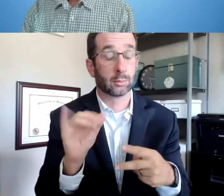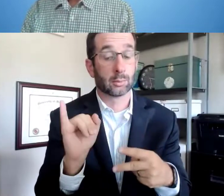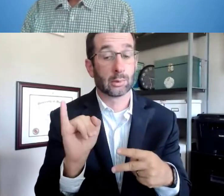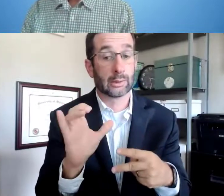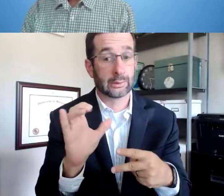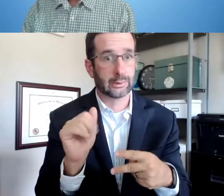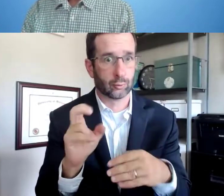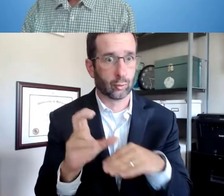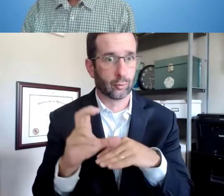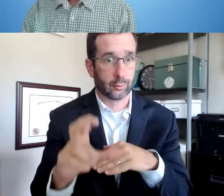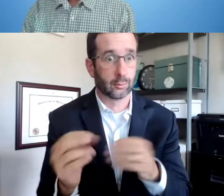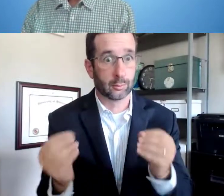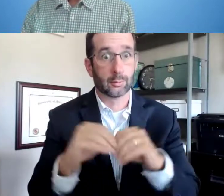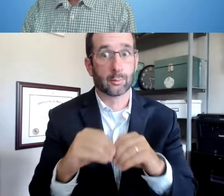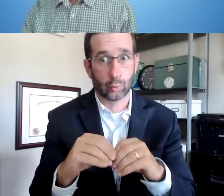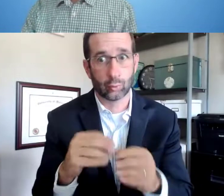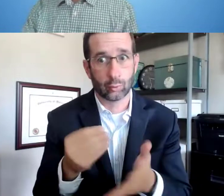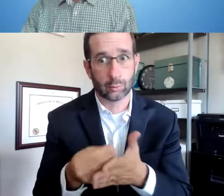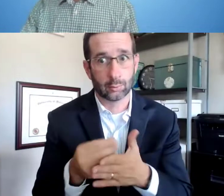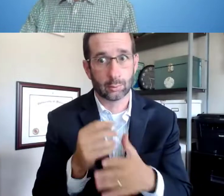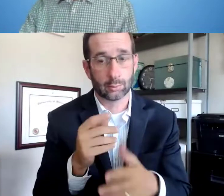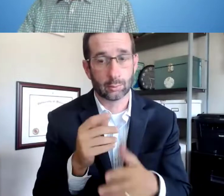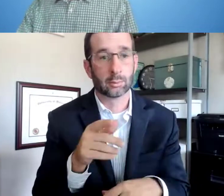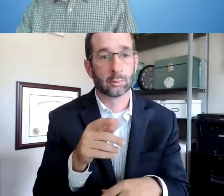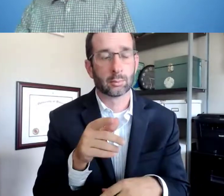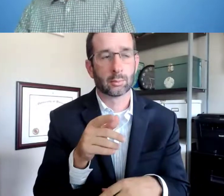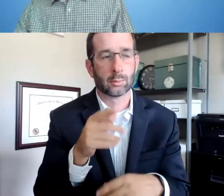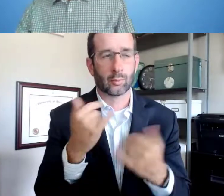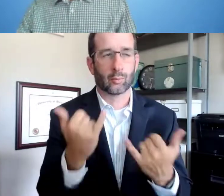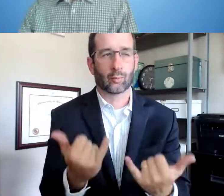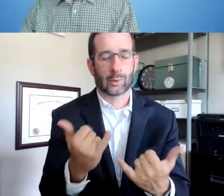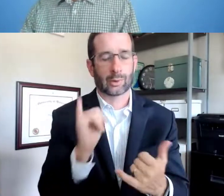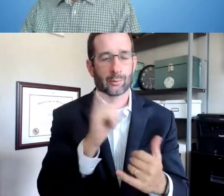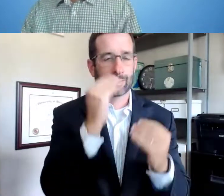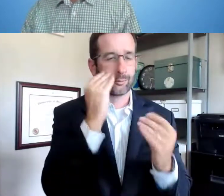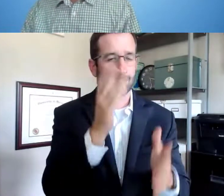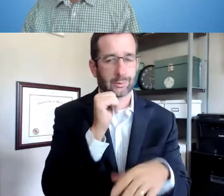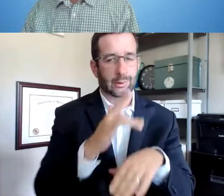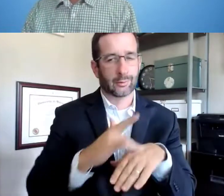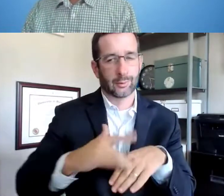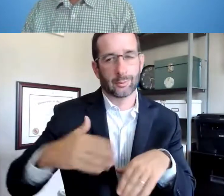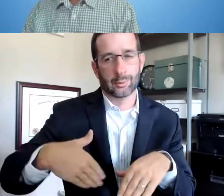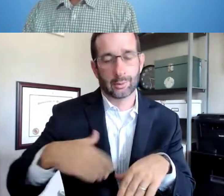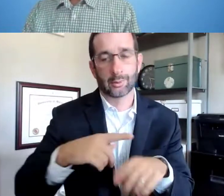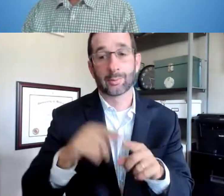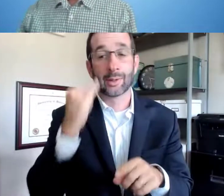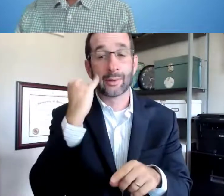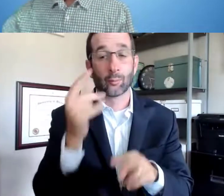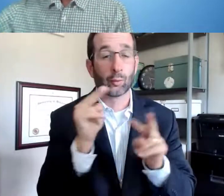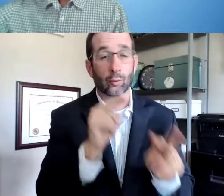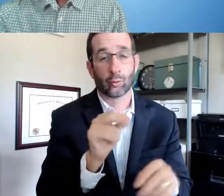Two reasons: First, ICs are allocating more funding opportunities for awardees.